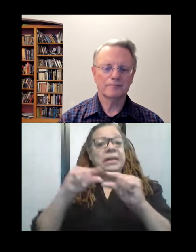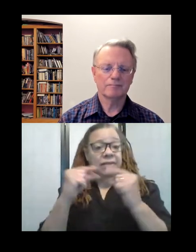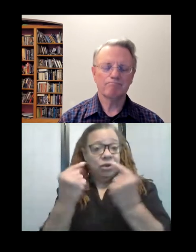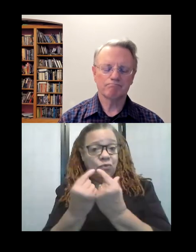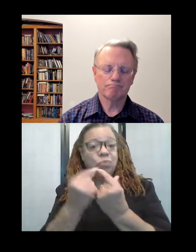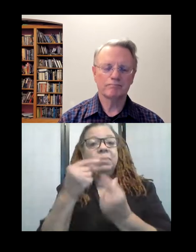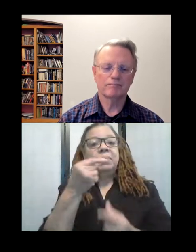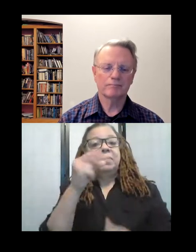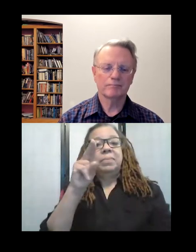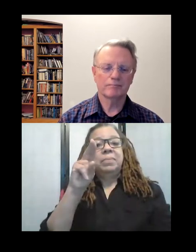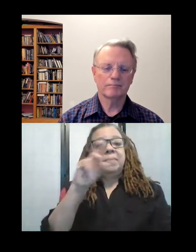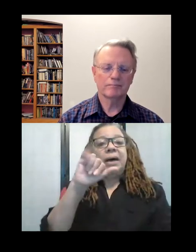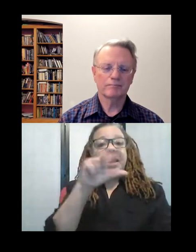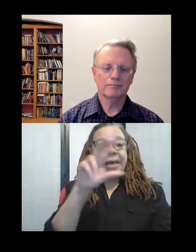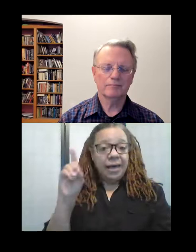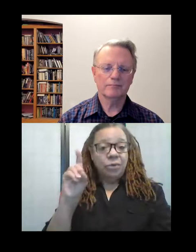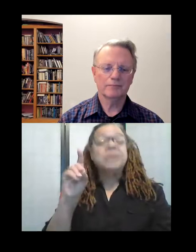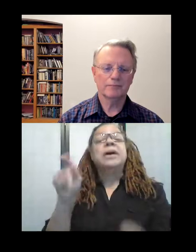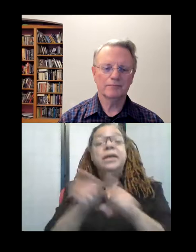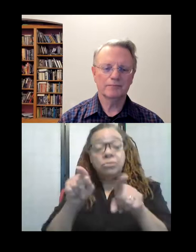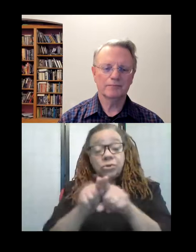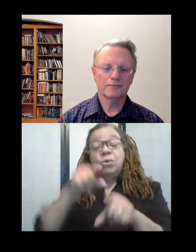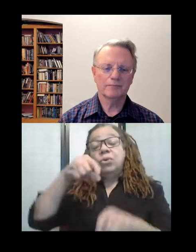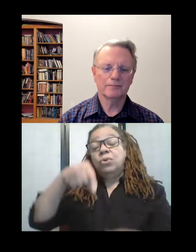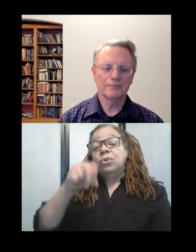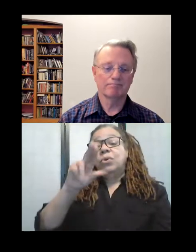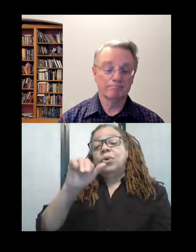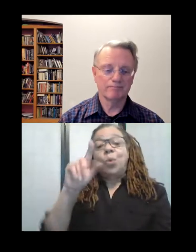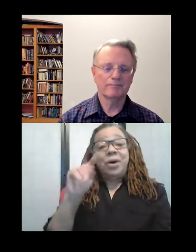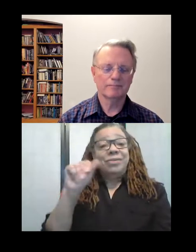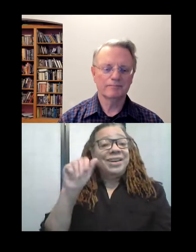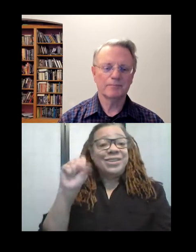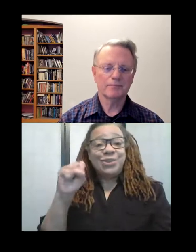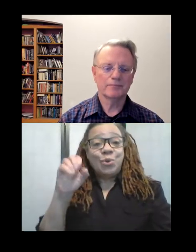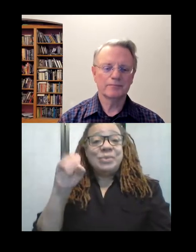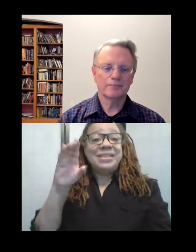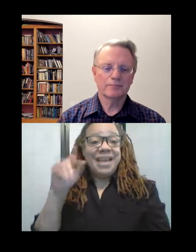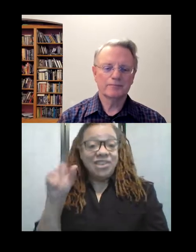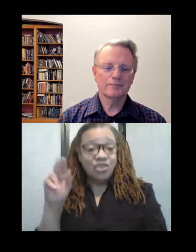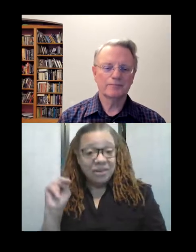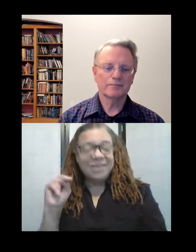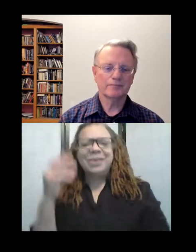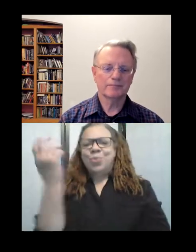and Studio Art Quilt Association. Wow Tricia! So, someone must have taught you